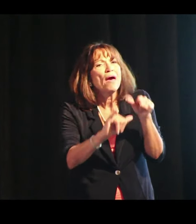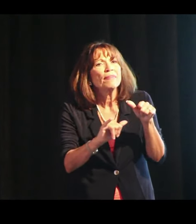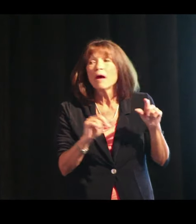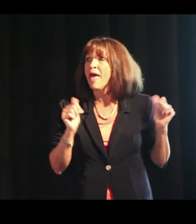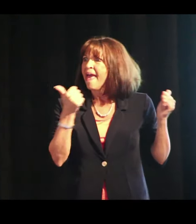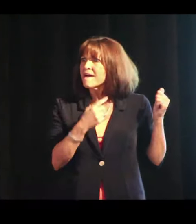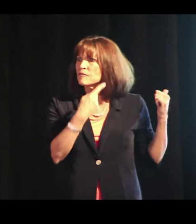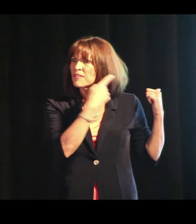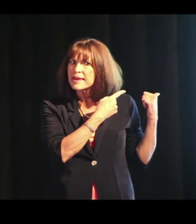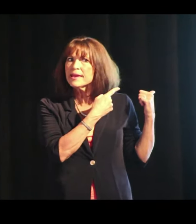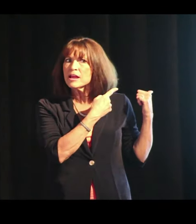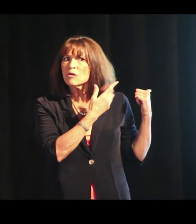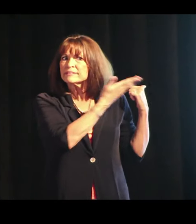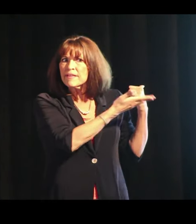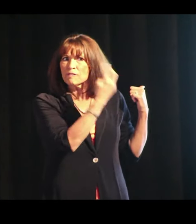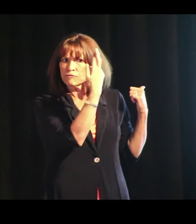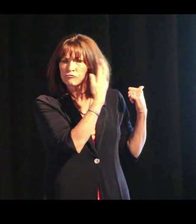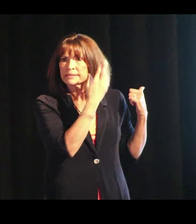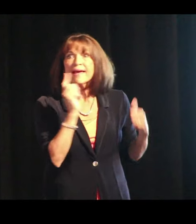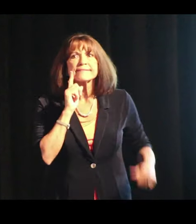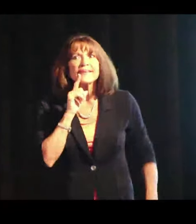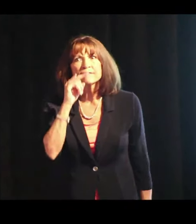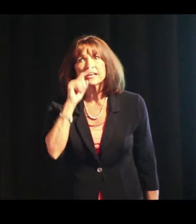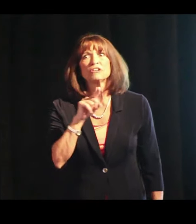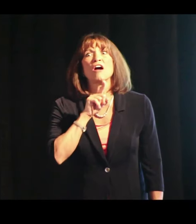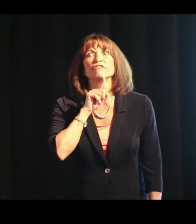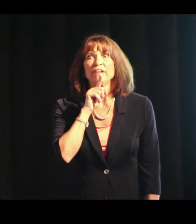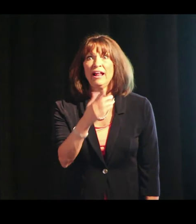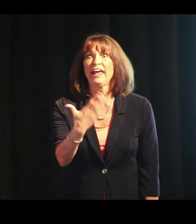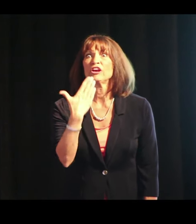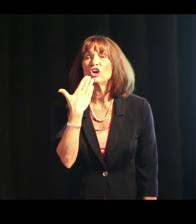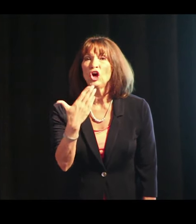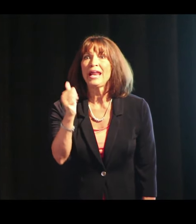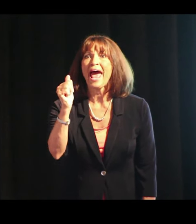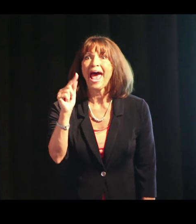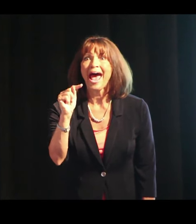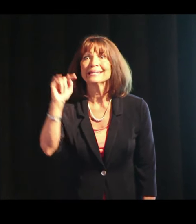why I put all these visuals here, but I put them all there for a reason. And deaf kids are really good